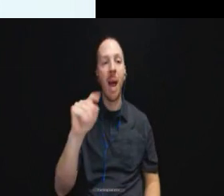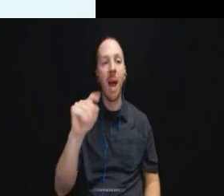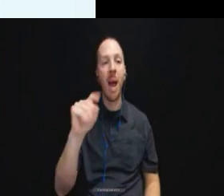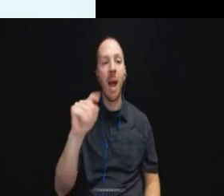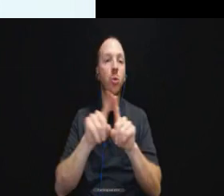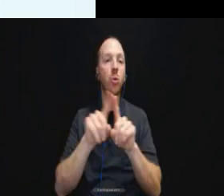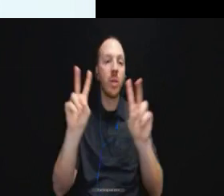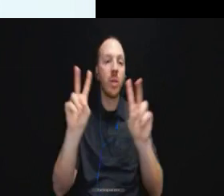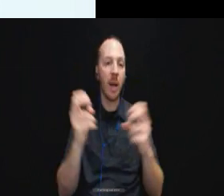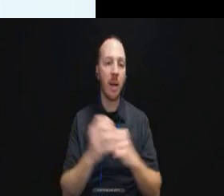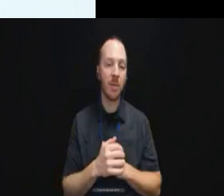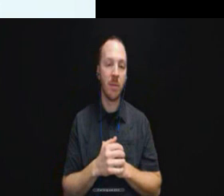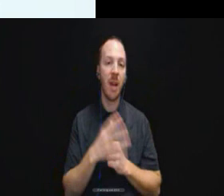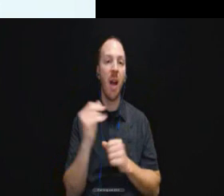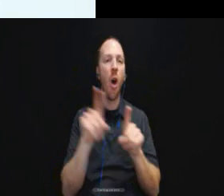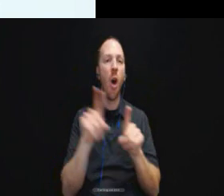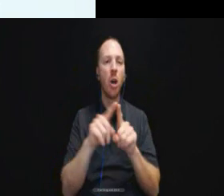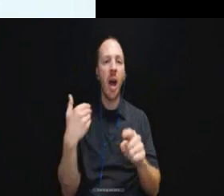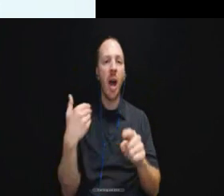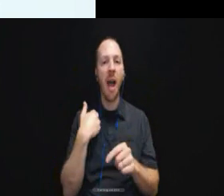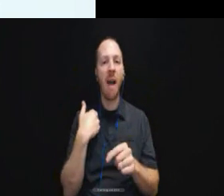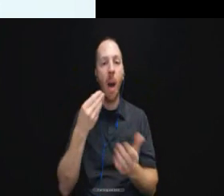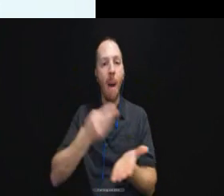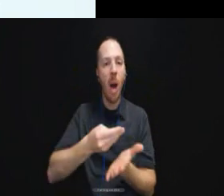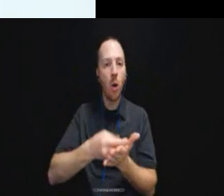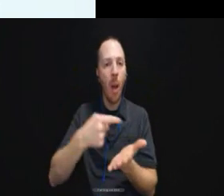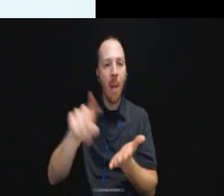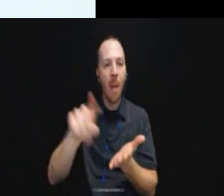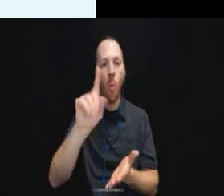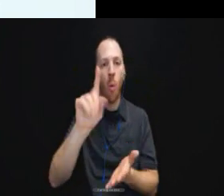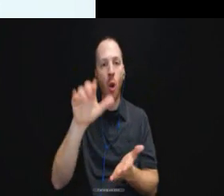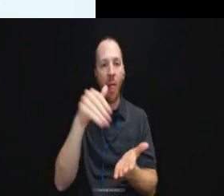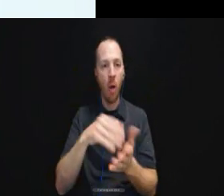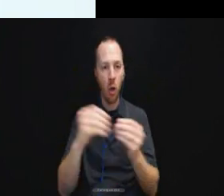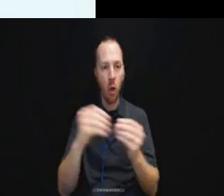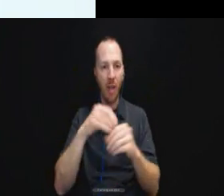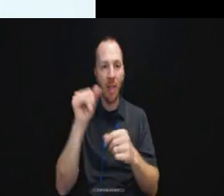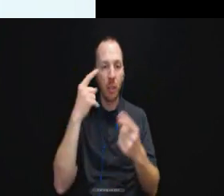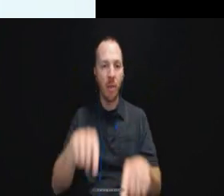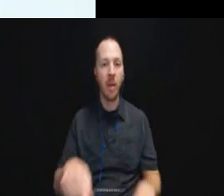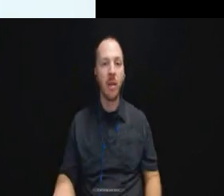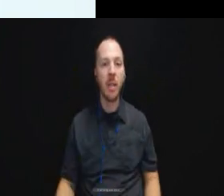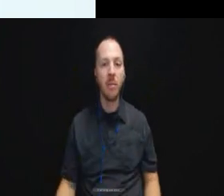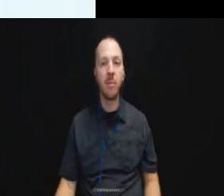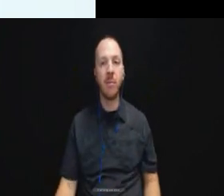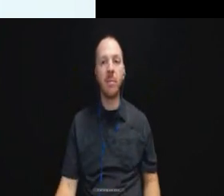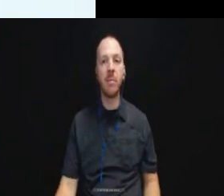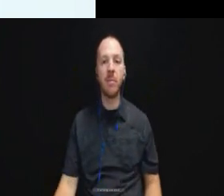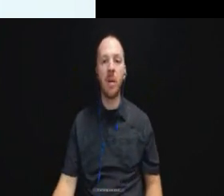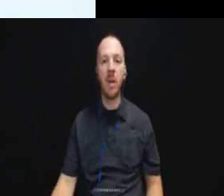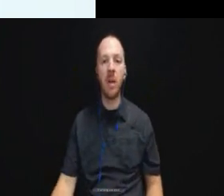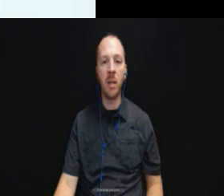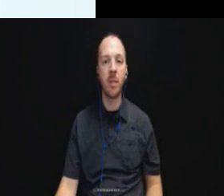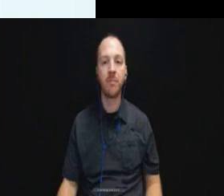And there was a monetary payment of almost $100,000 in this agreement. Okay.